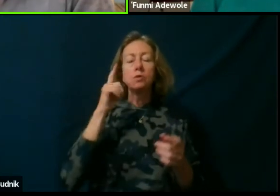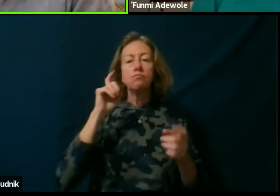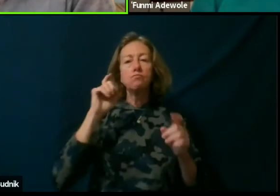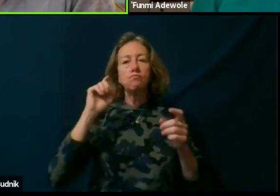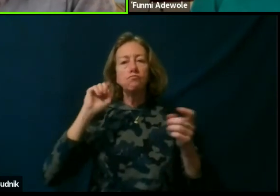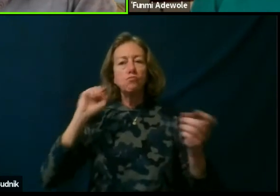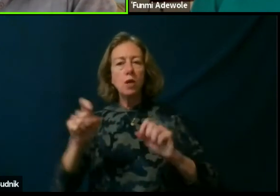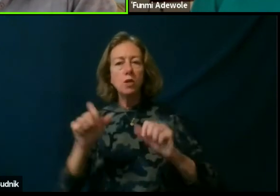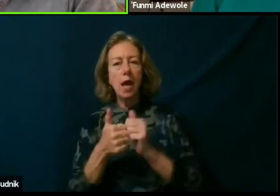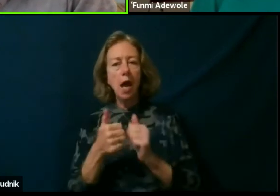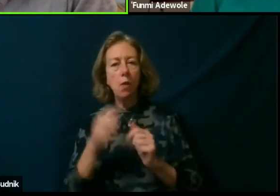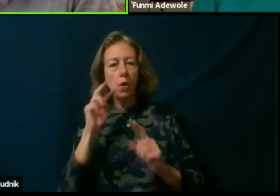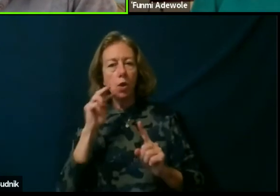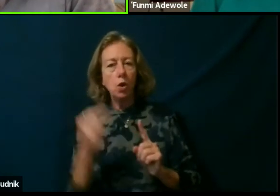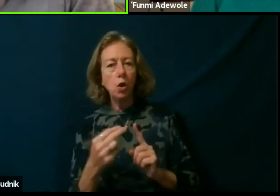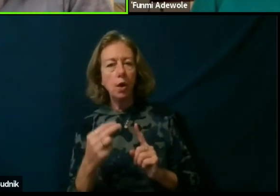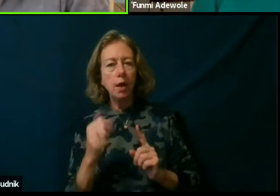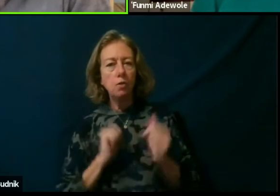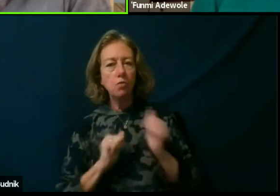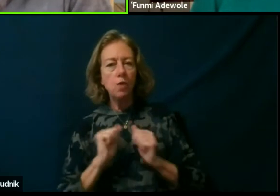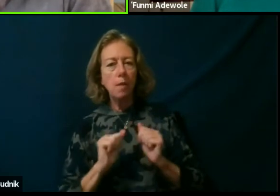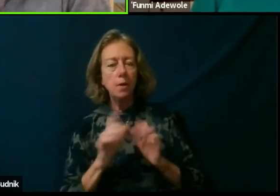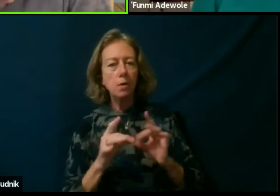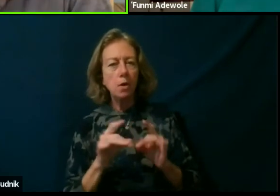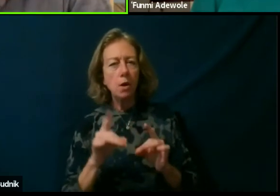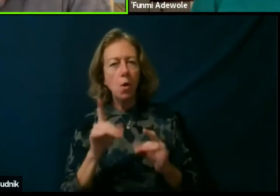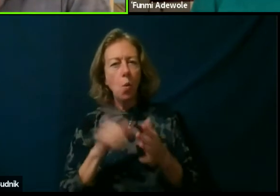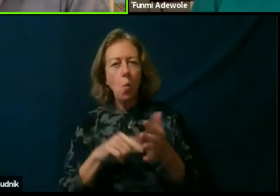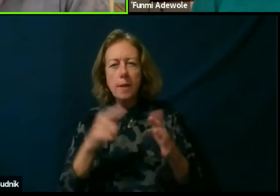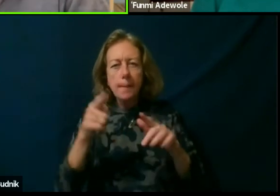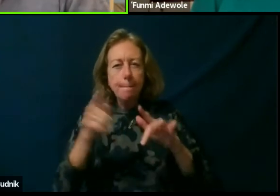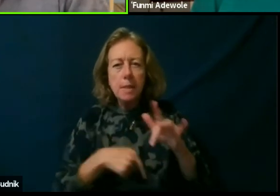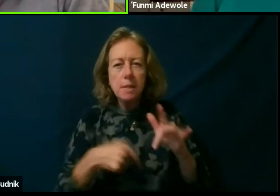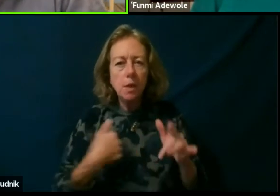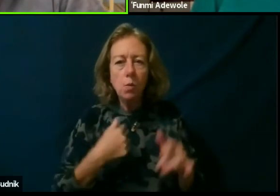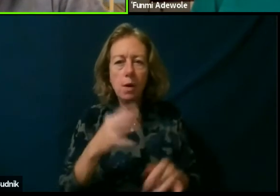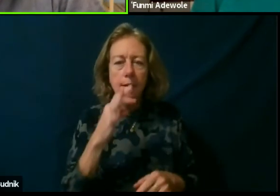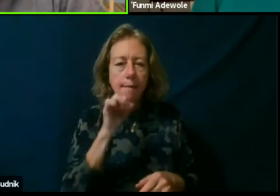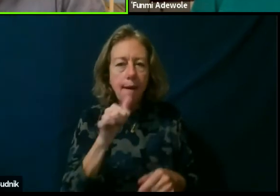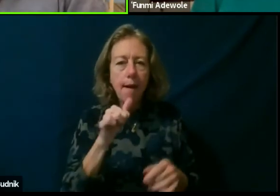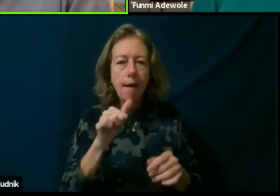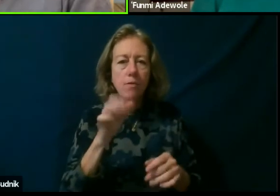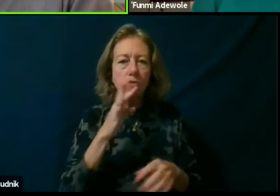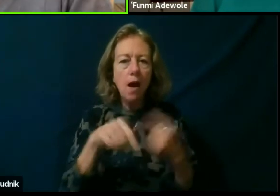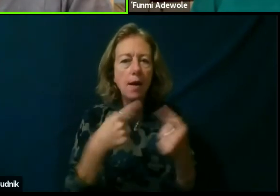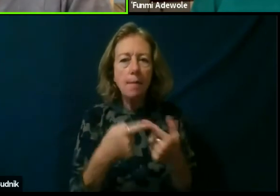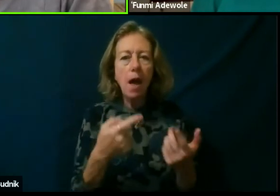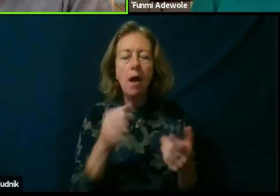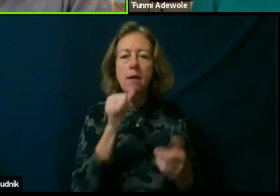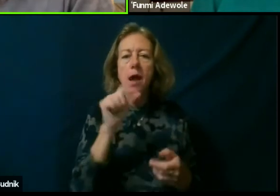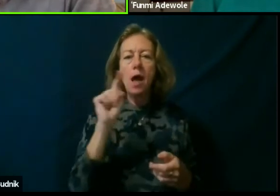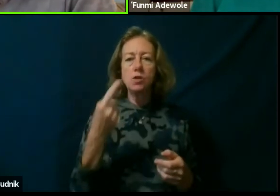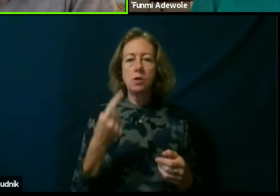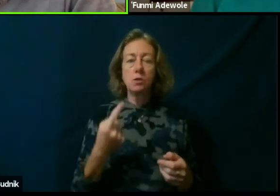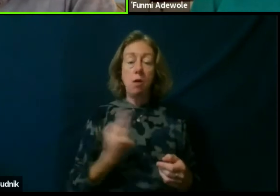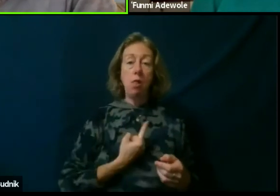that what are those things that are missing that we're not talking about. Not just alone from a professional standpoint